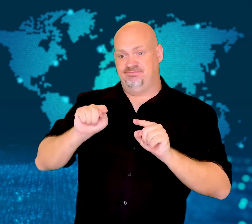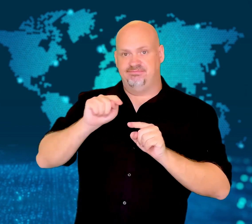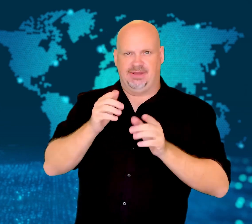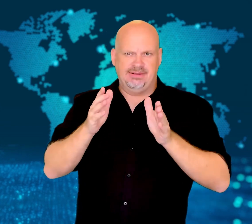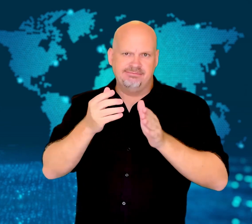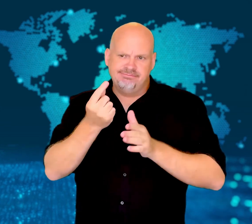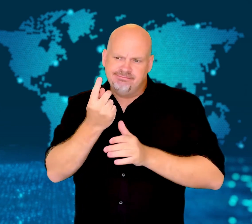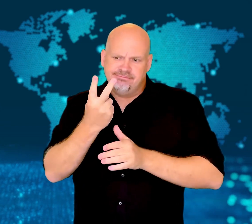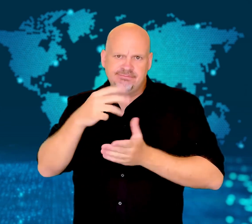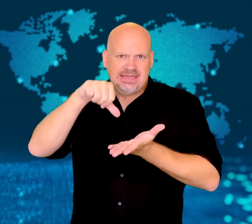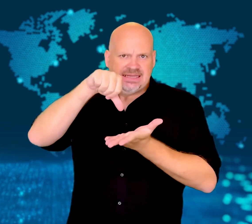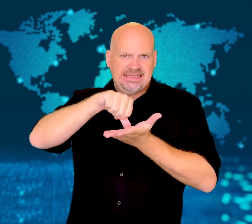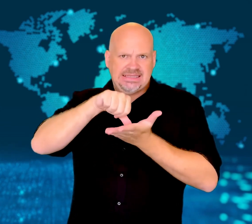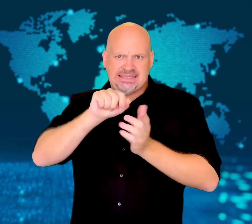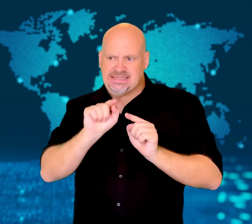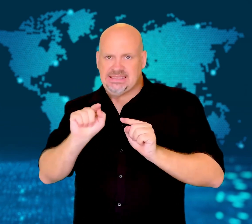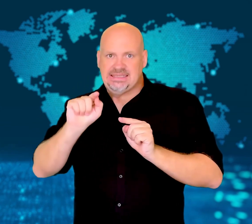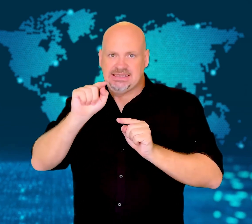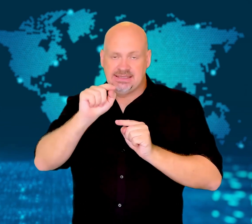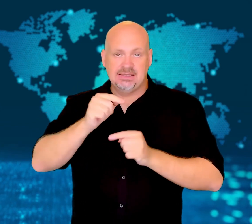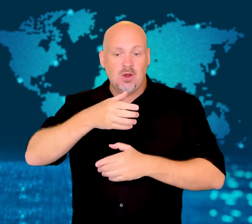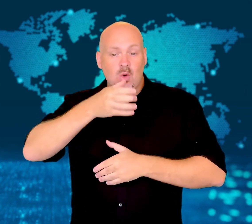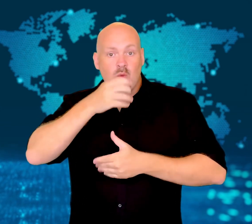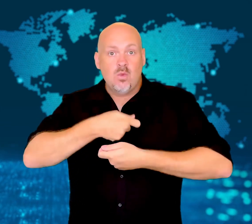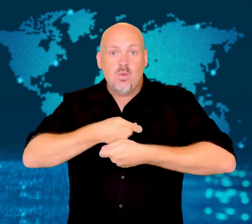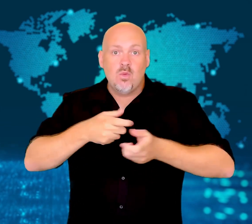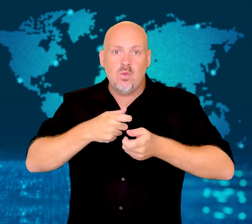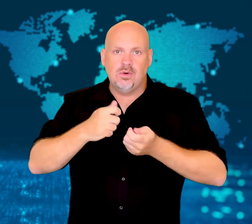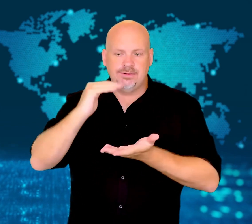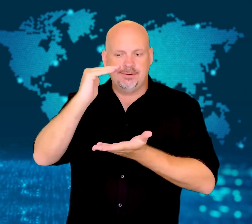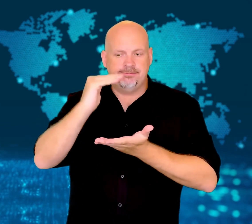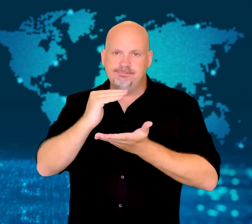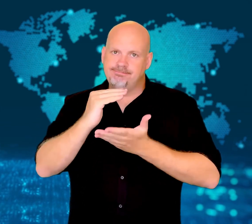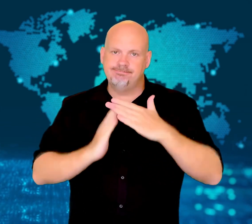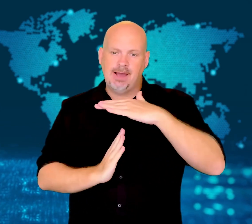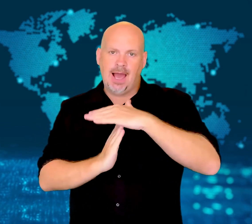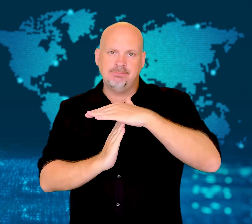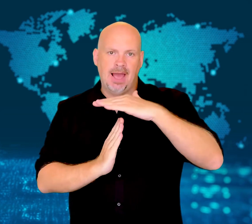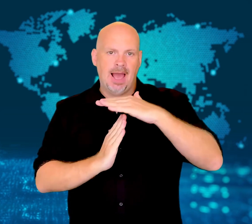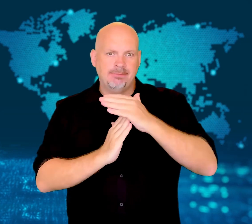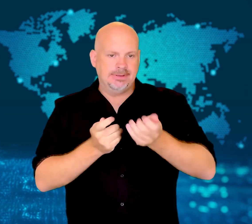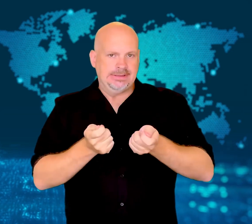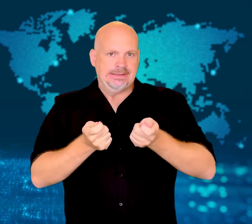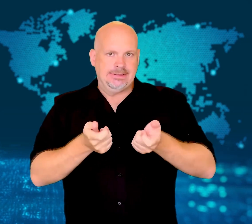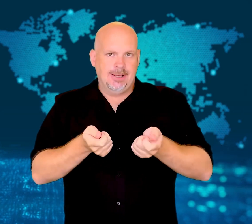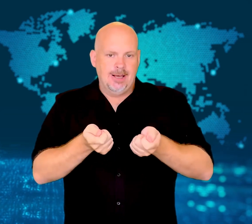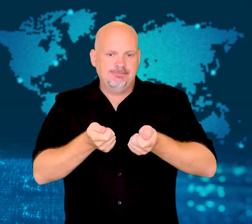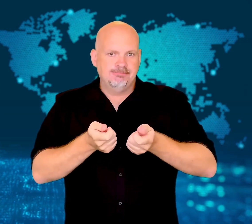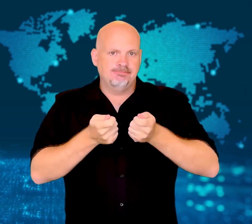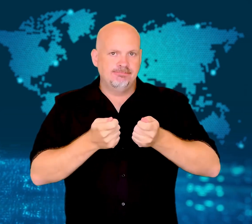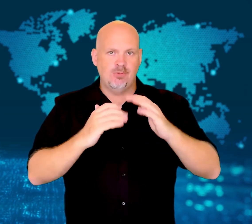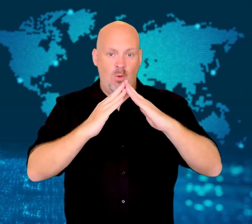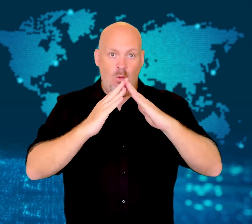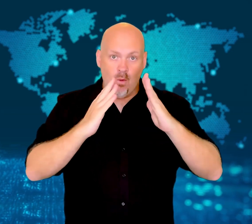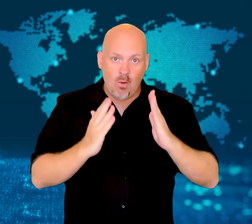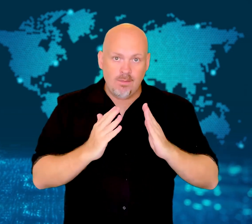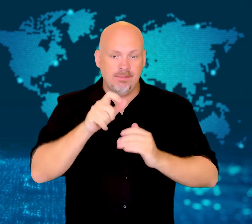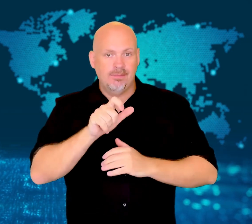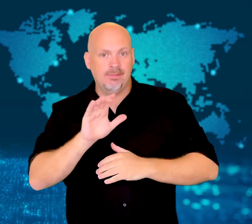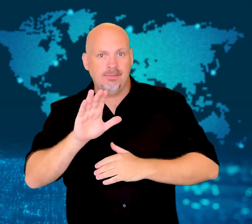A few cities have begun rationing water and imposing restrictions